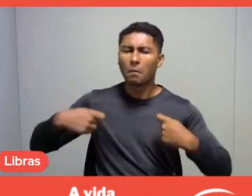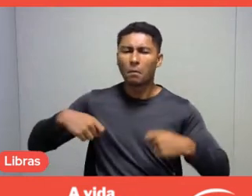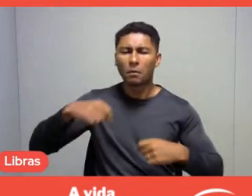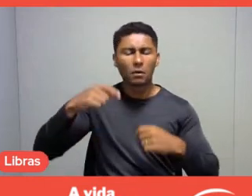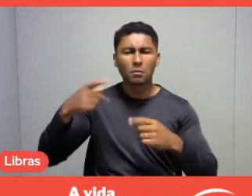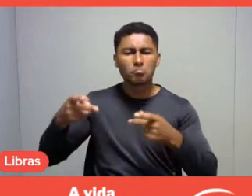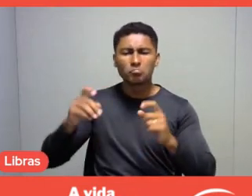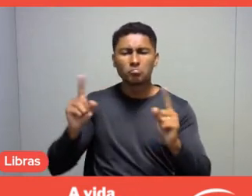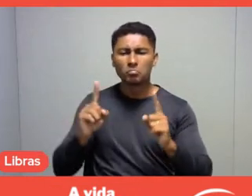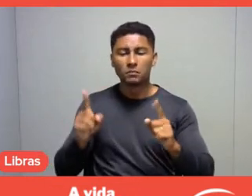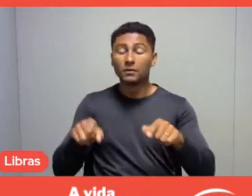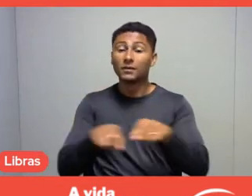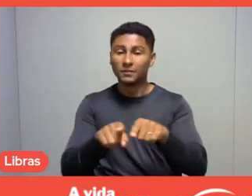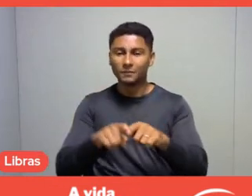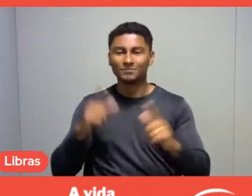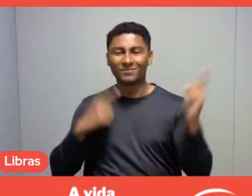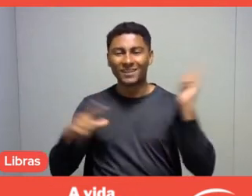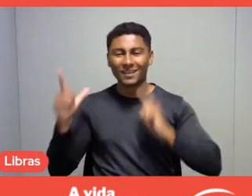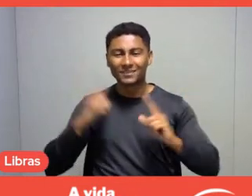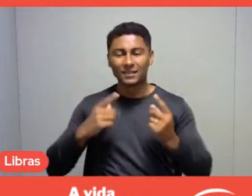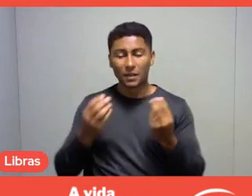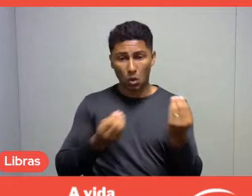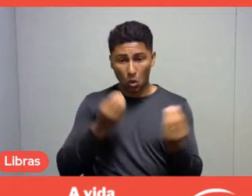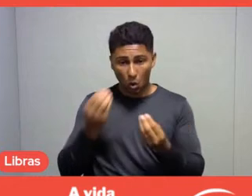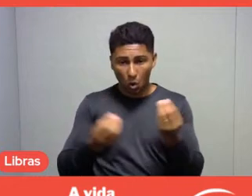Not just a moment, or a moment of free time,